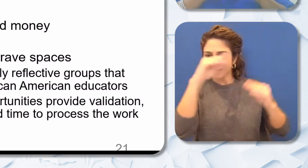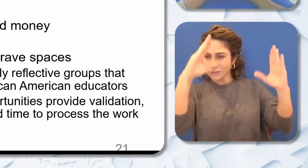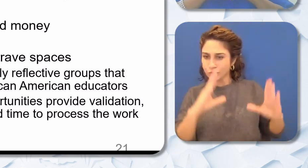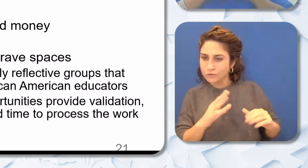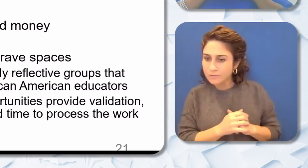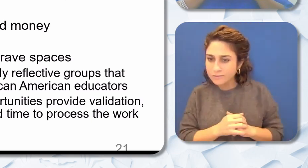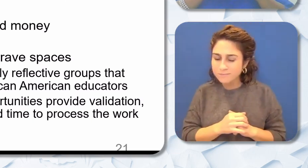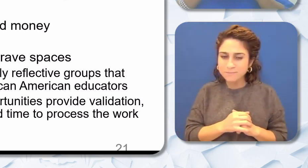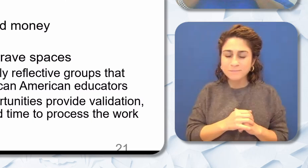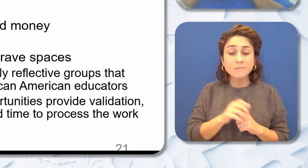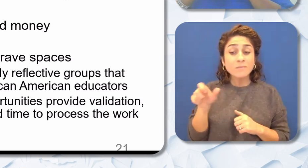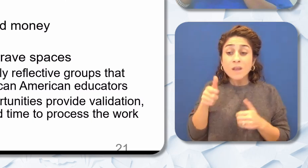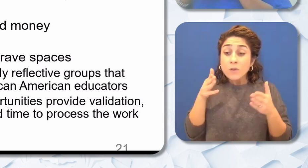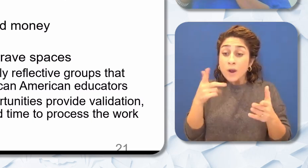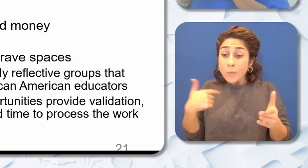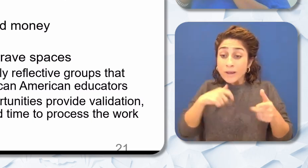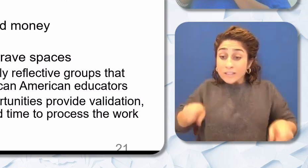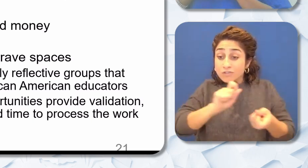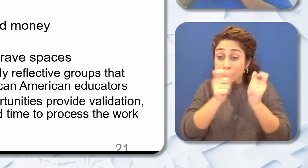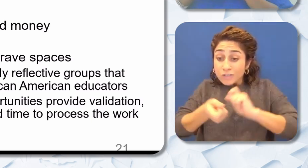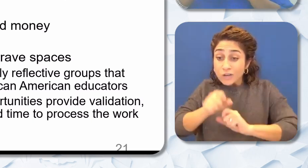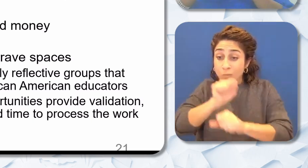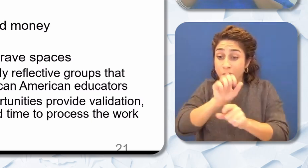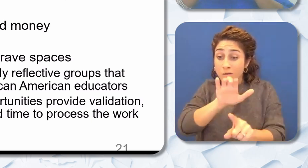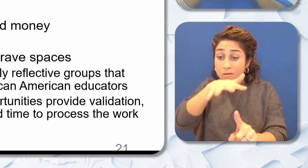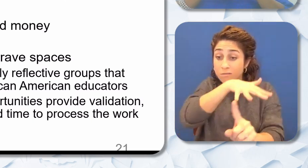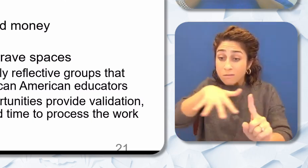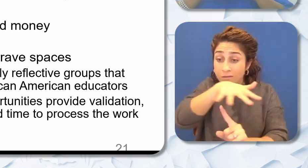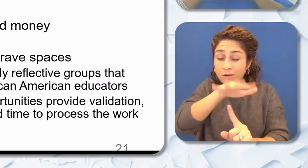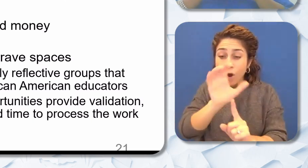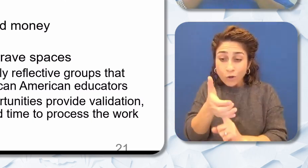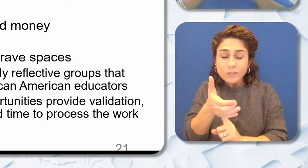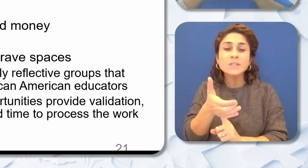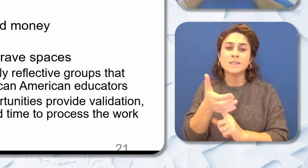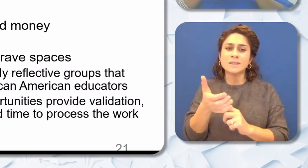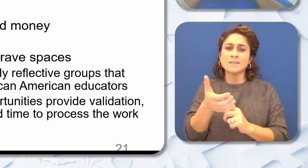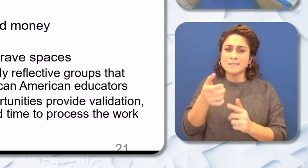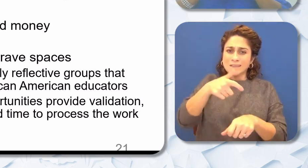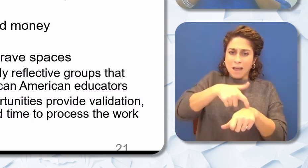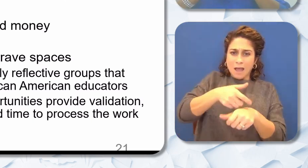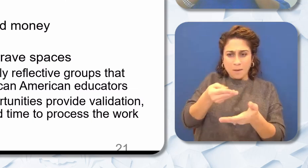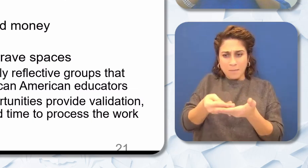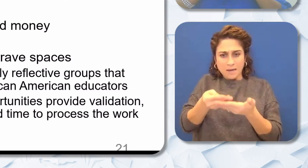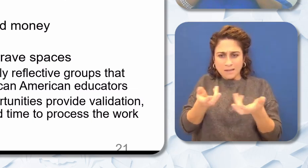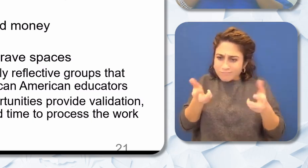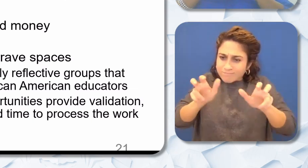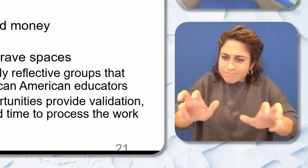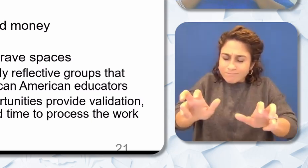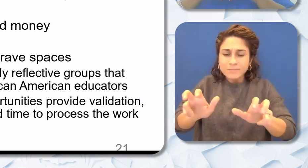think we can shift the work culture is invest time and money increase salary and incentives. Create